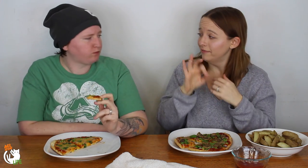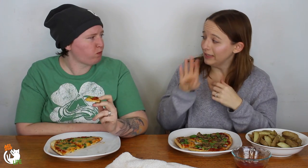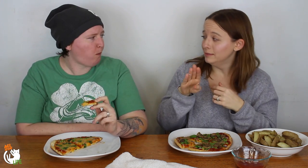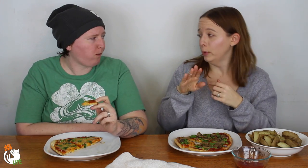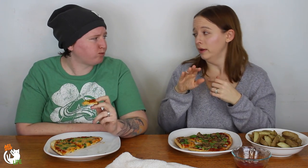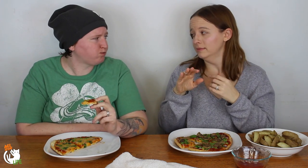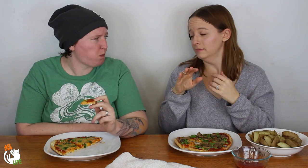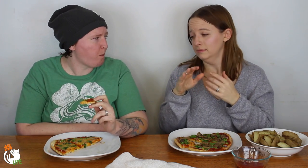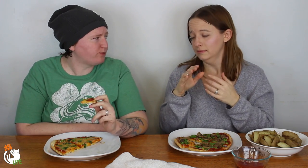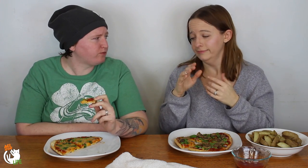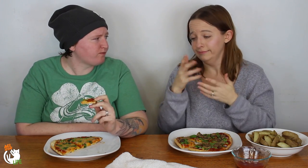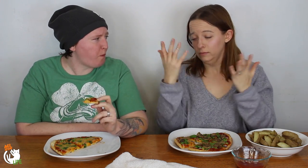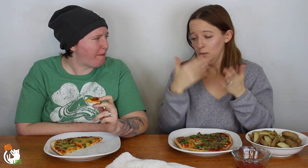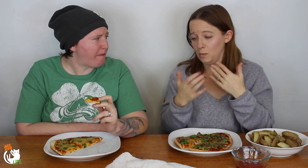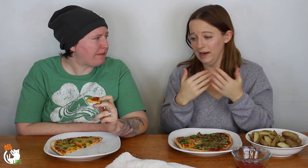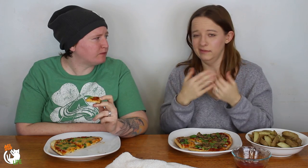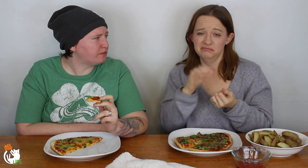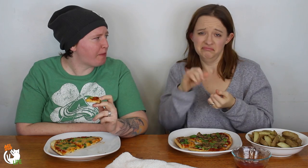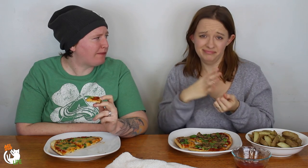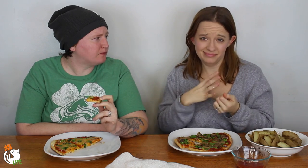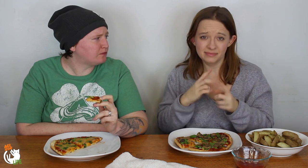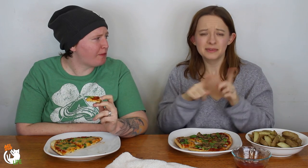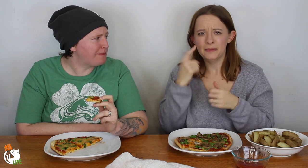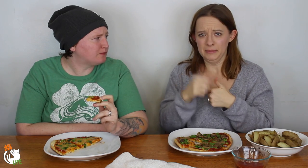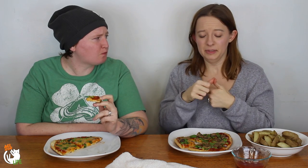You can't access Facebook and you know whatever, things like that which is fine.